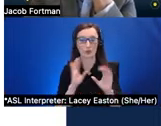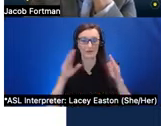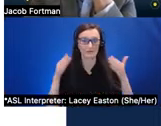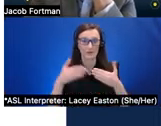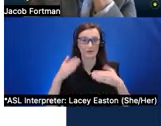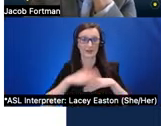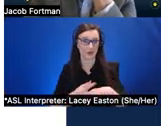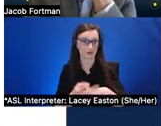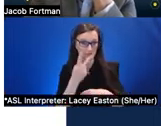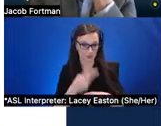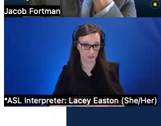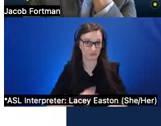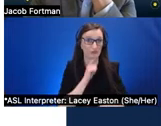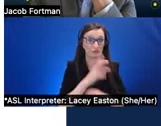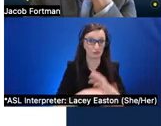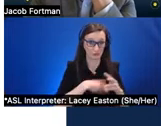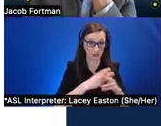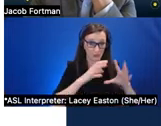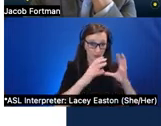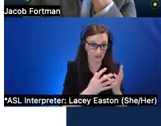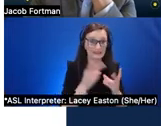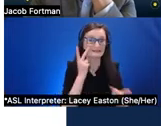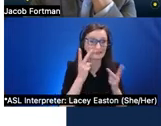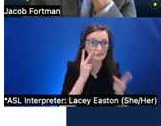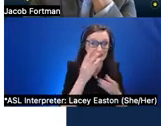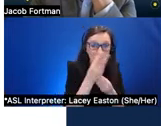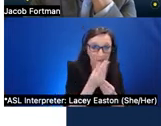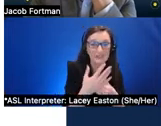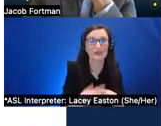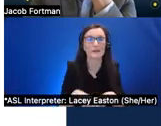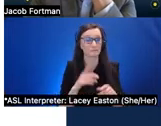in like accessing visual information mostly for people with vision impairments as well as